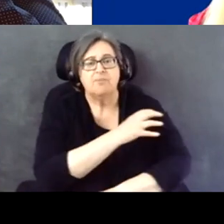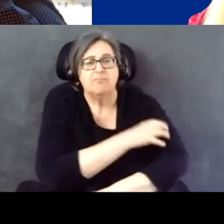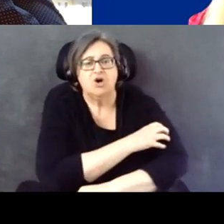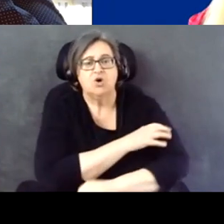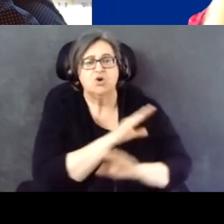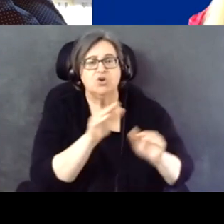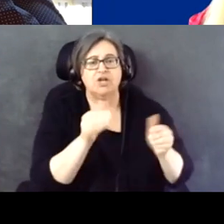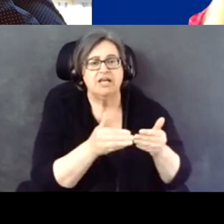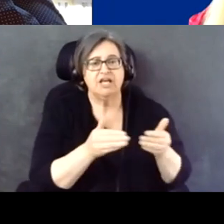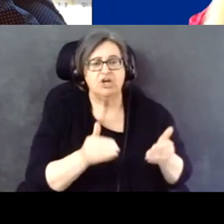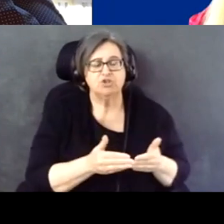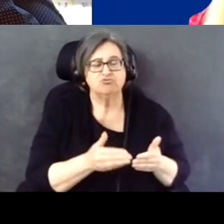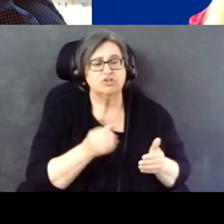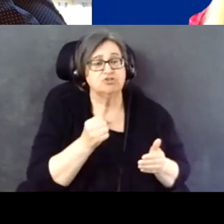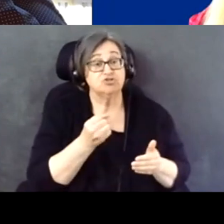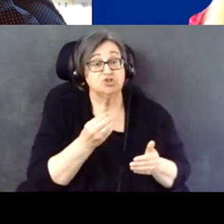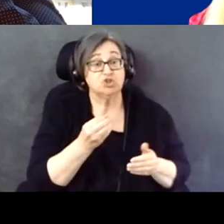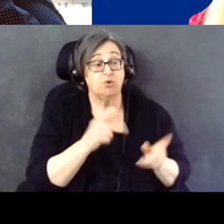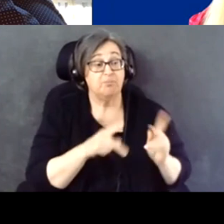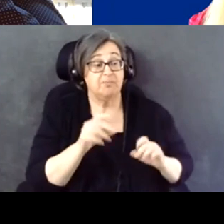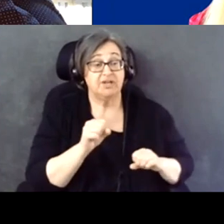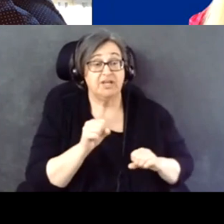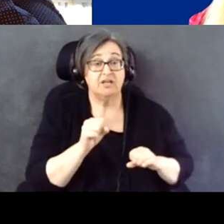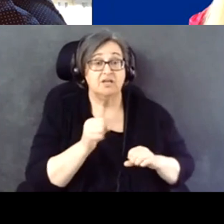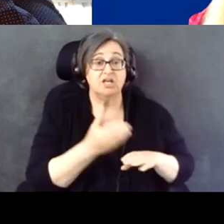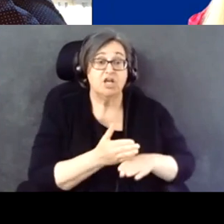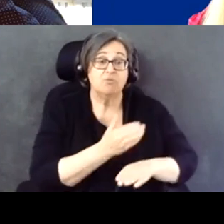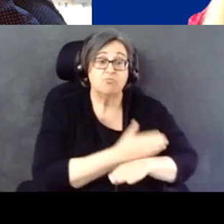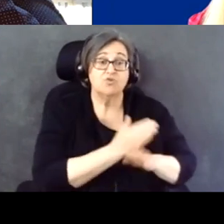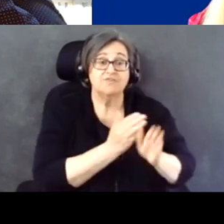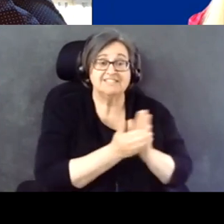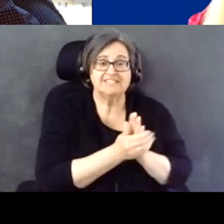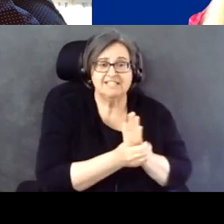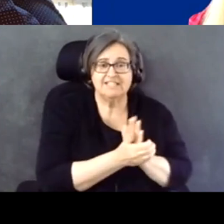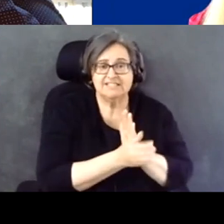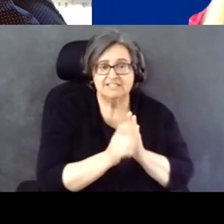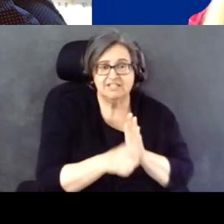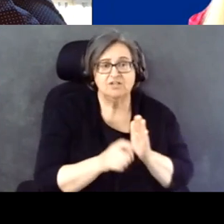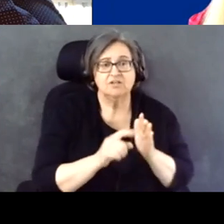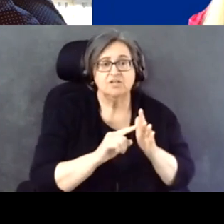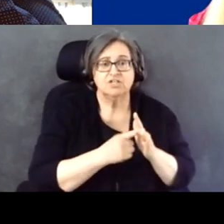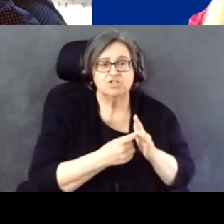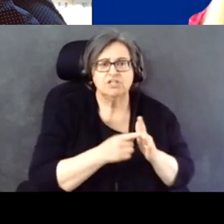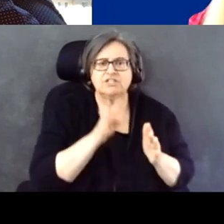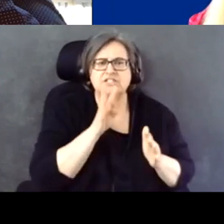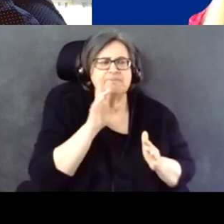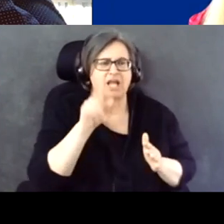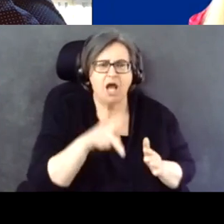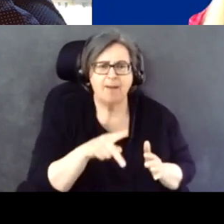so people can build those skills that they need to start to speak up and have somebody